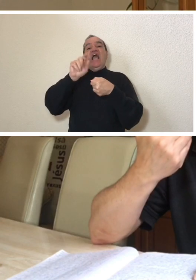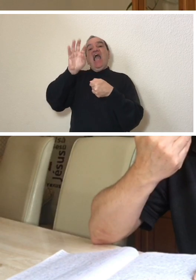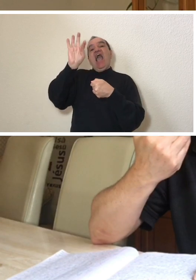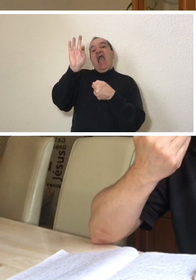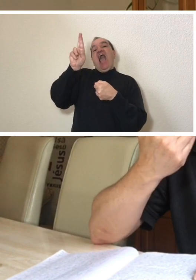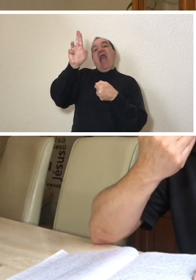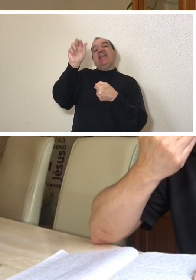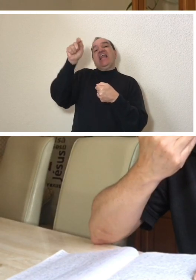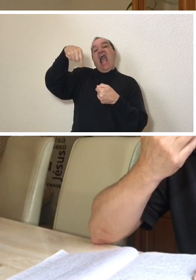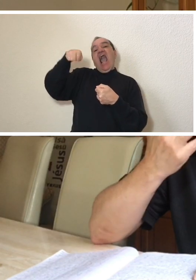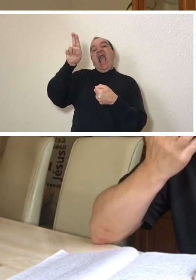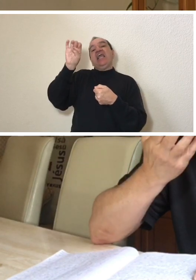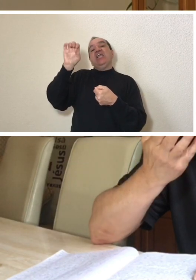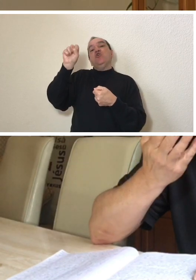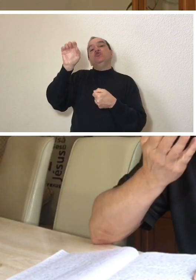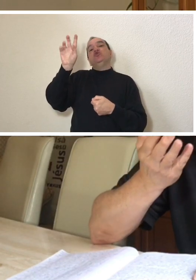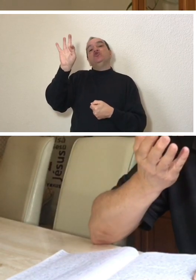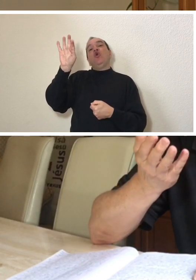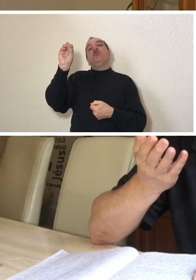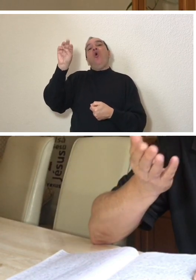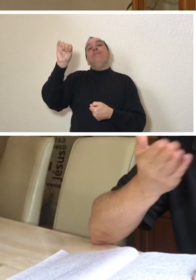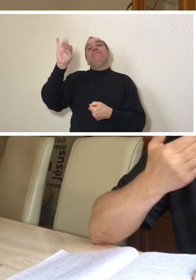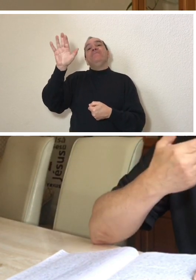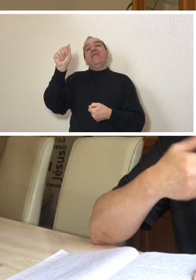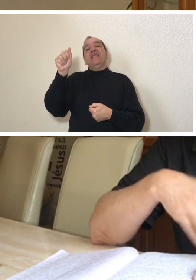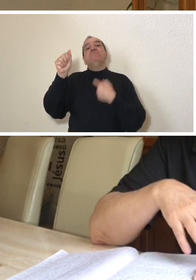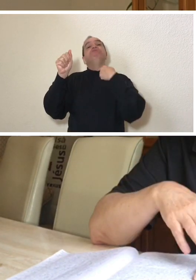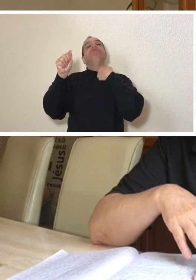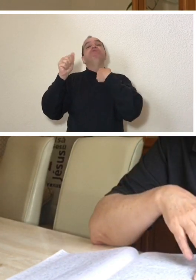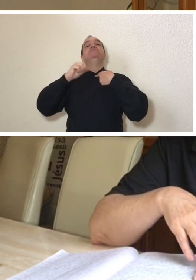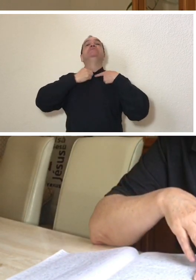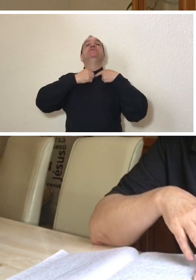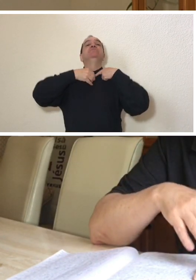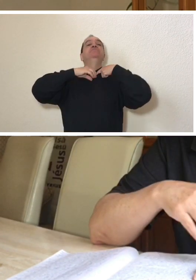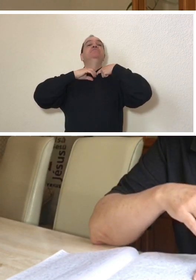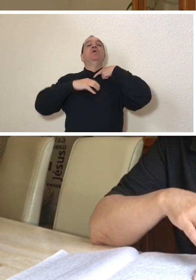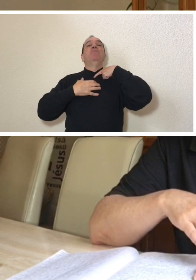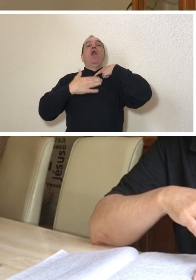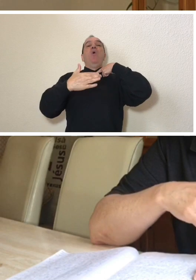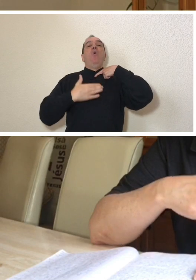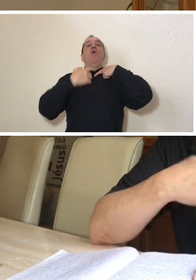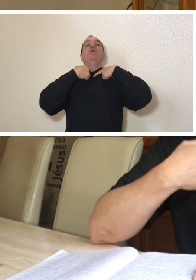mouth prosthesis for the rest of my life and recovery from surgery